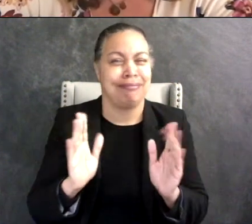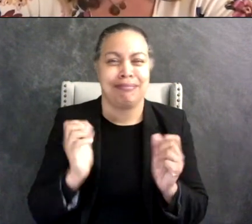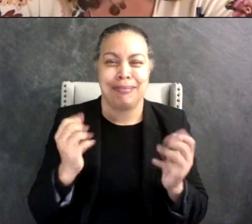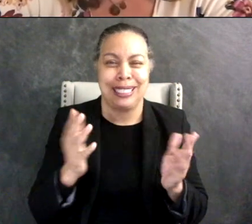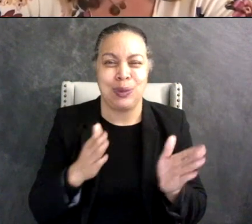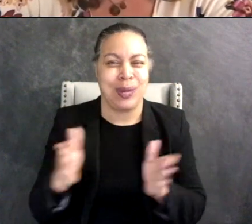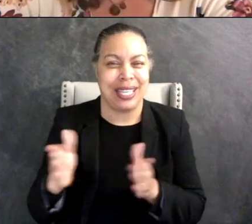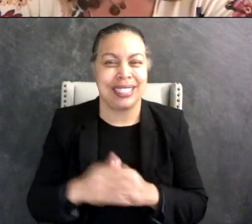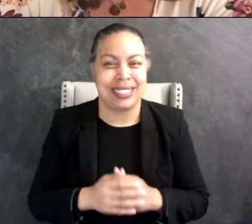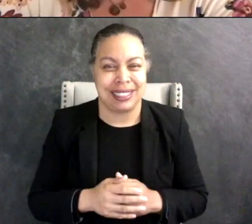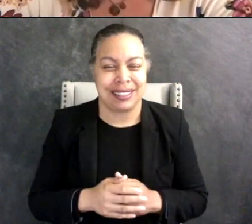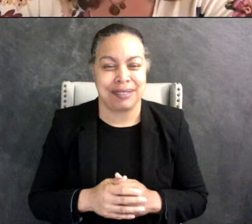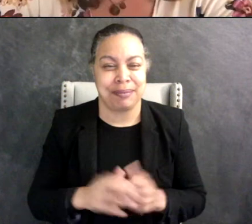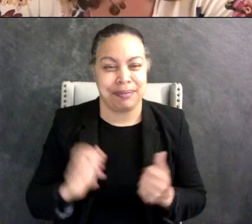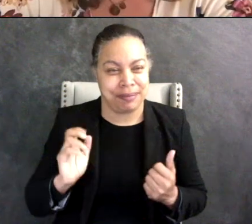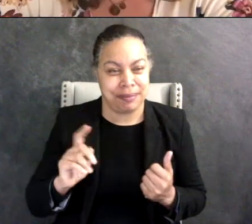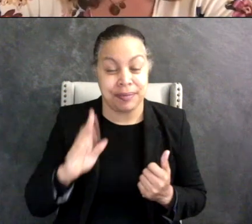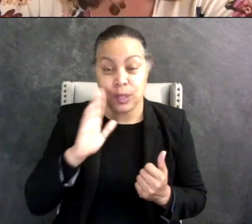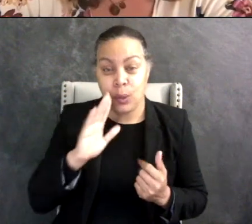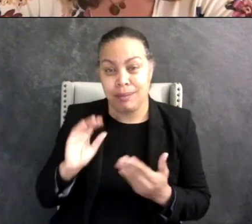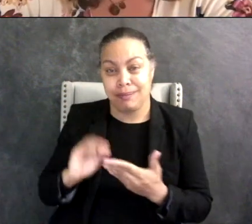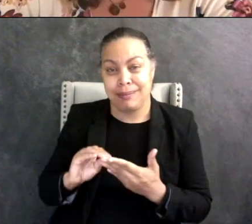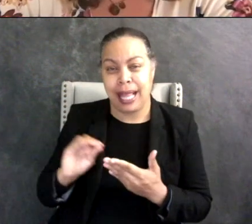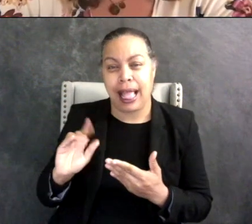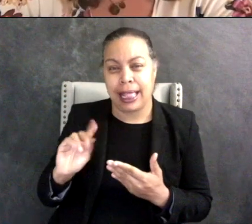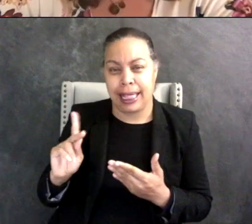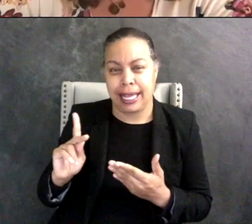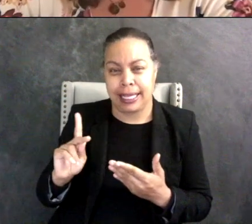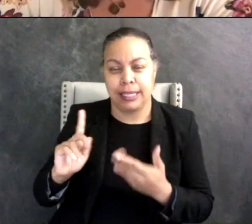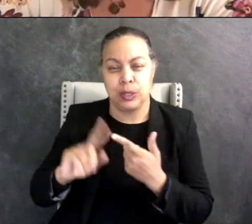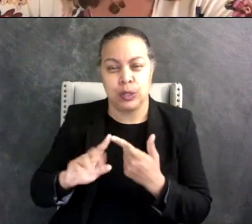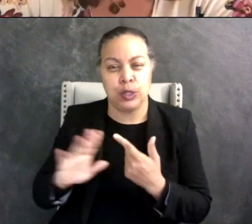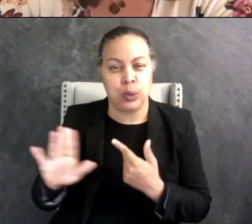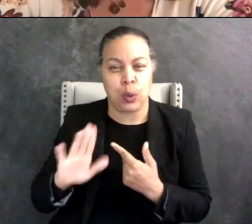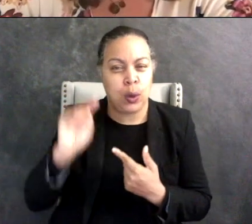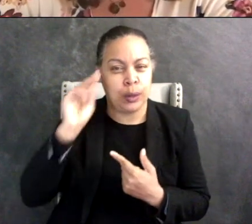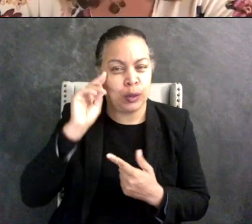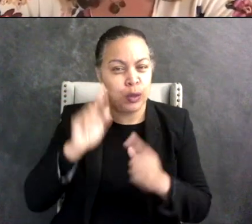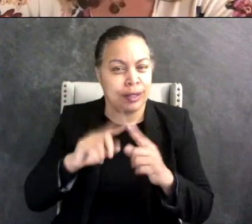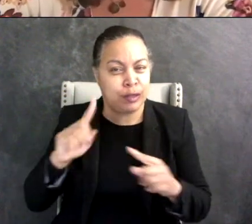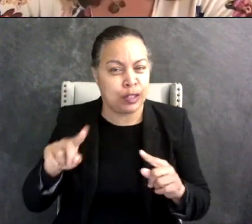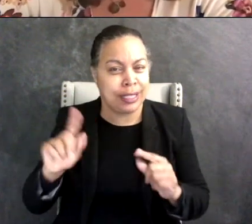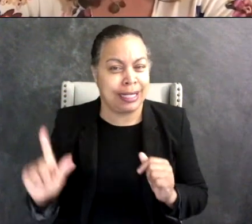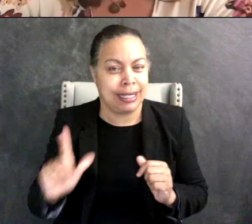to the Neurodiversity Library group in case people want to check that out. I have seen